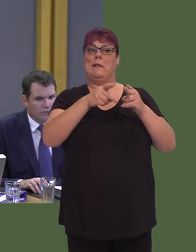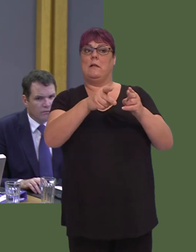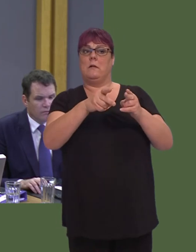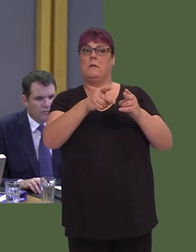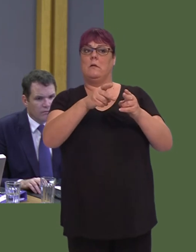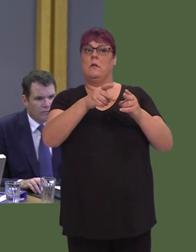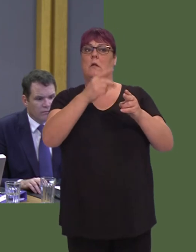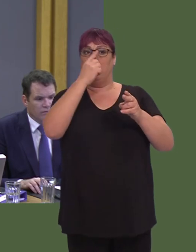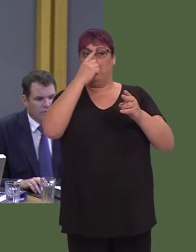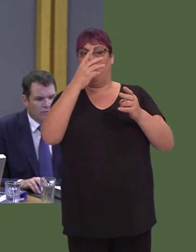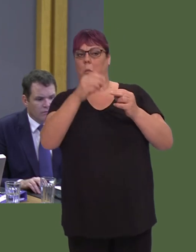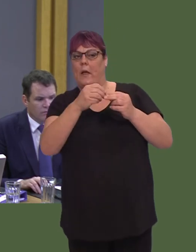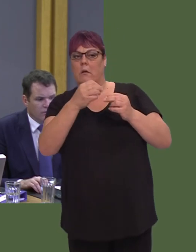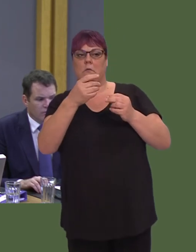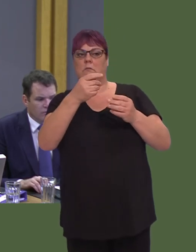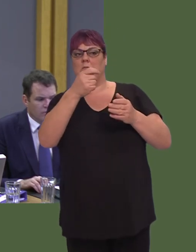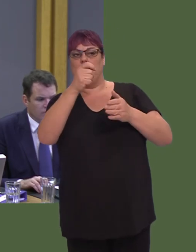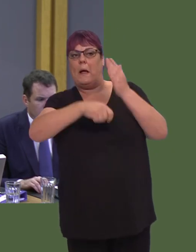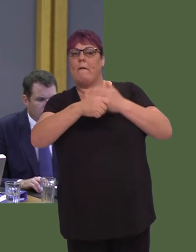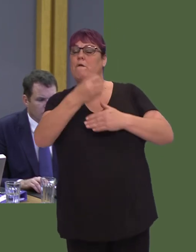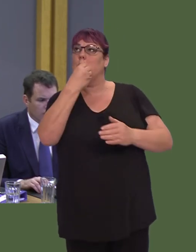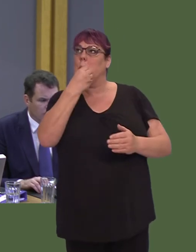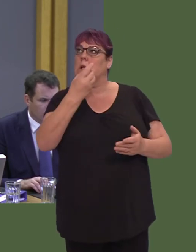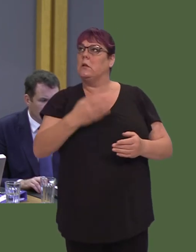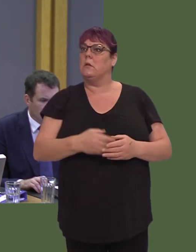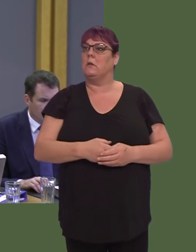I'm concerned to see from the Climate Change, Environment and Rural Affairs Committee's